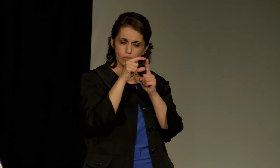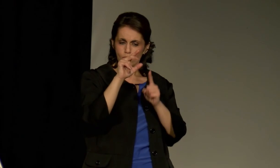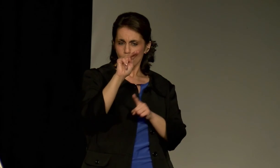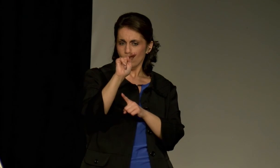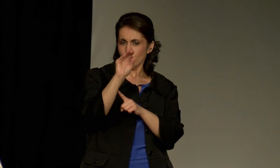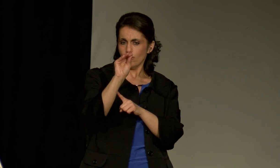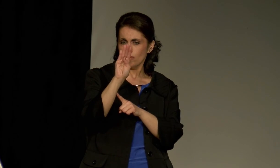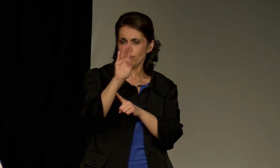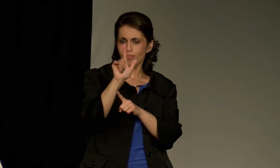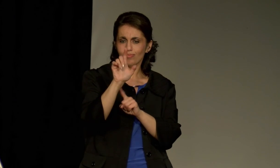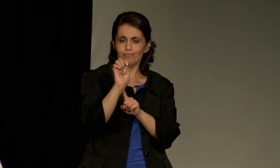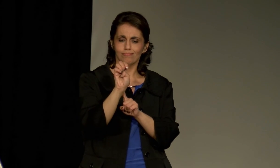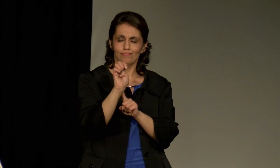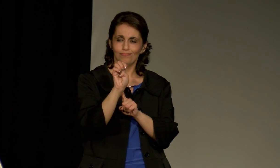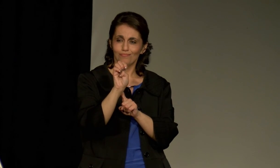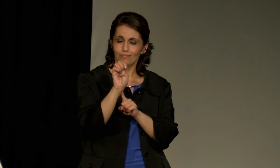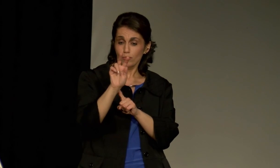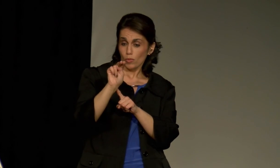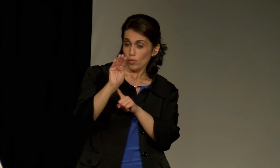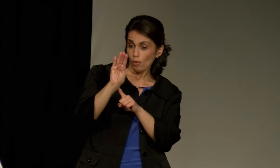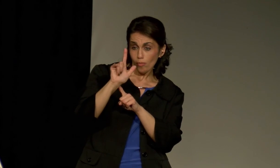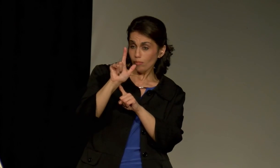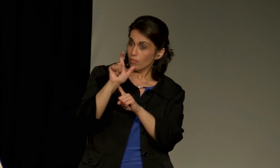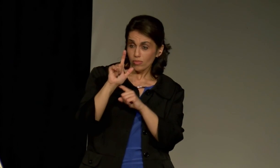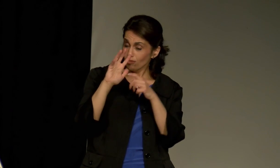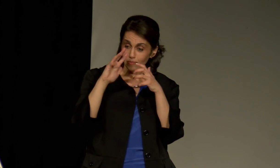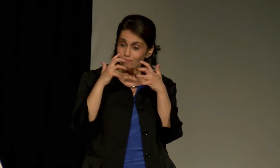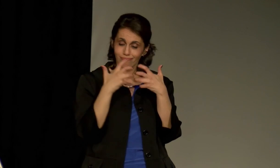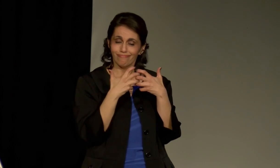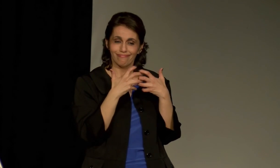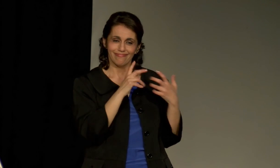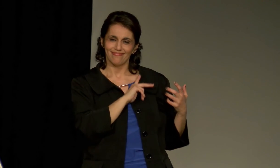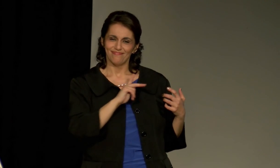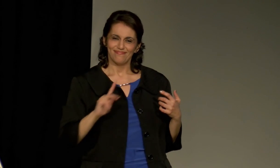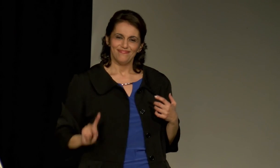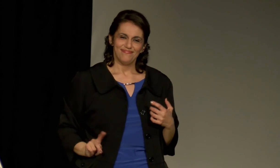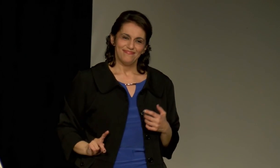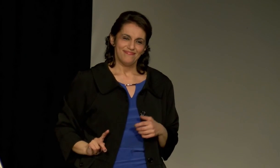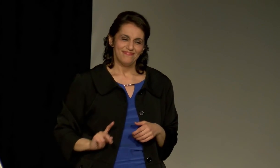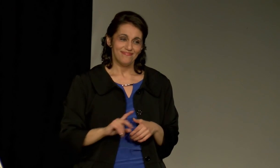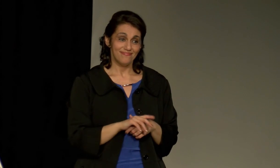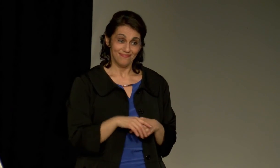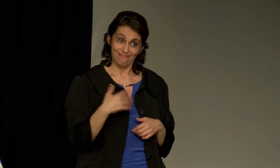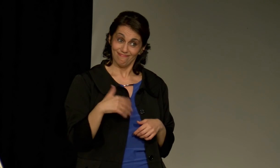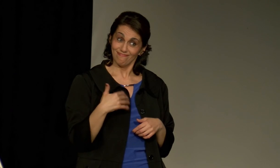I love his use of the word noblest.